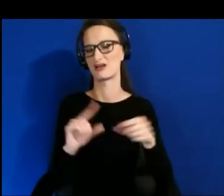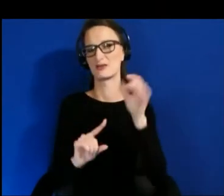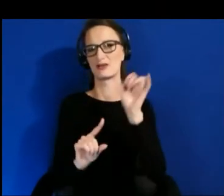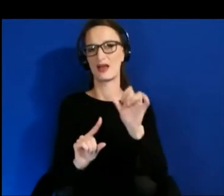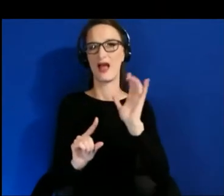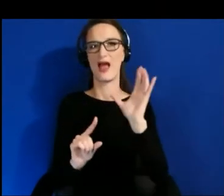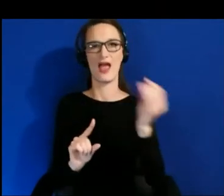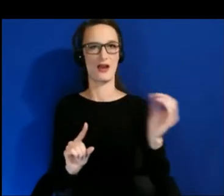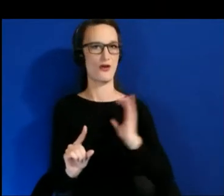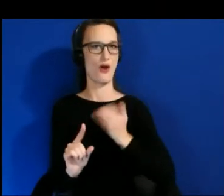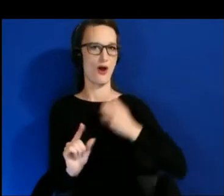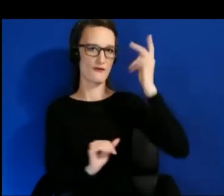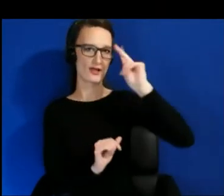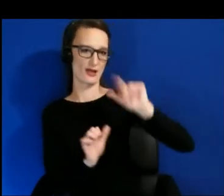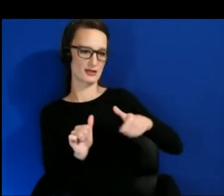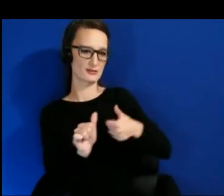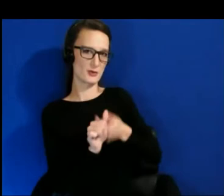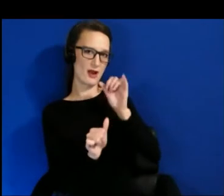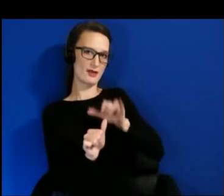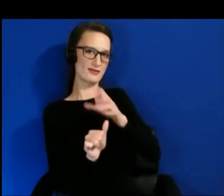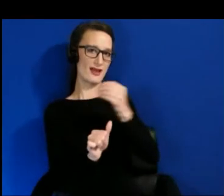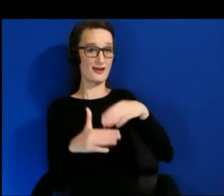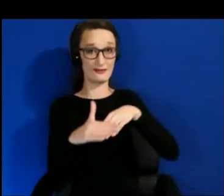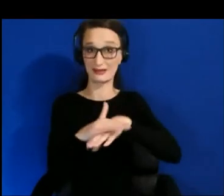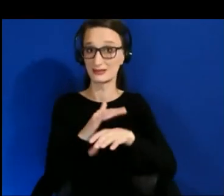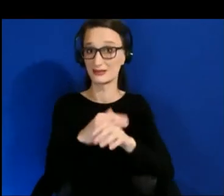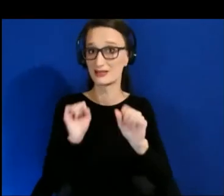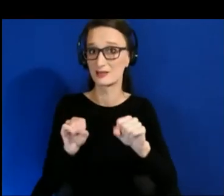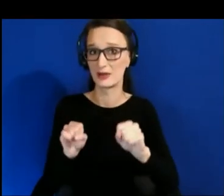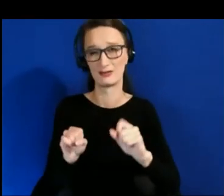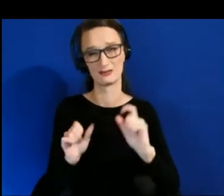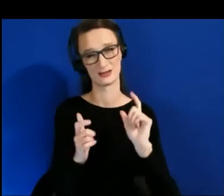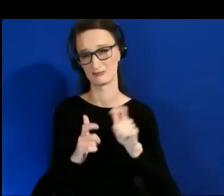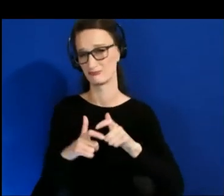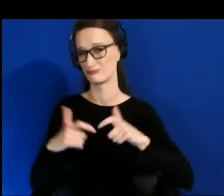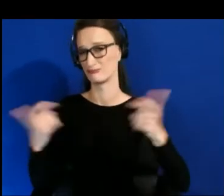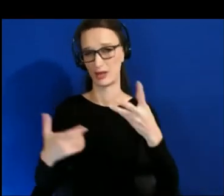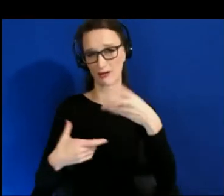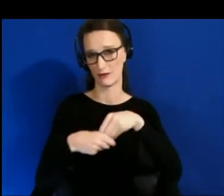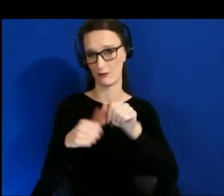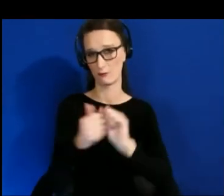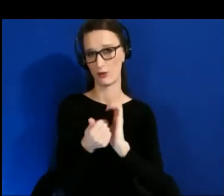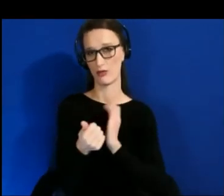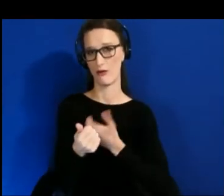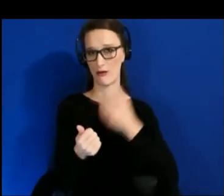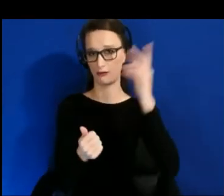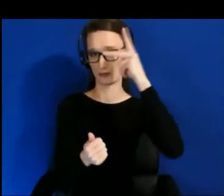that, and accessibility is a big part of that philosophy. Thank you, Andrew.